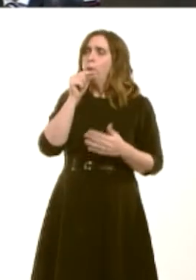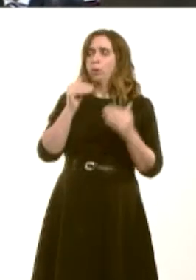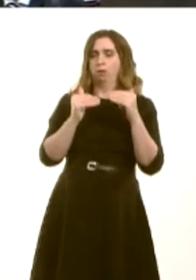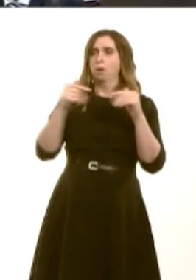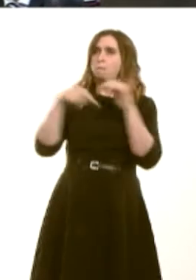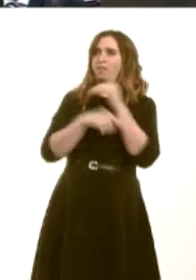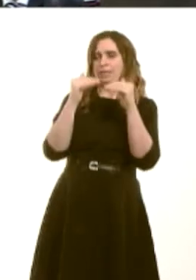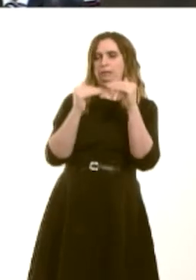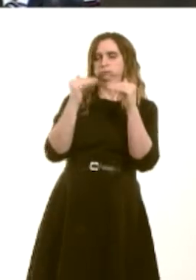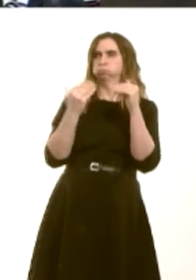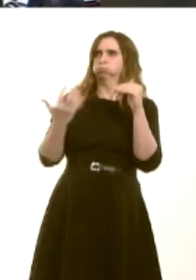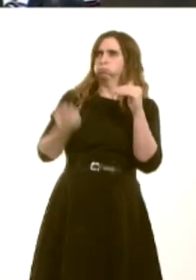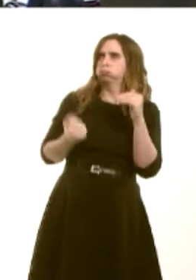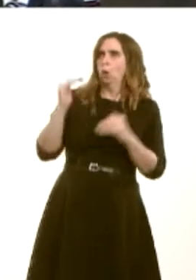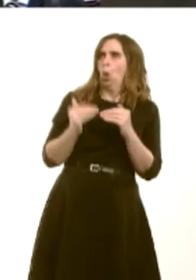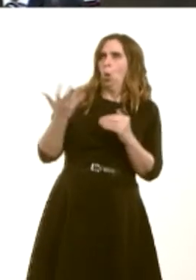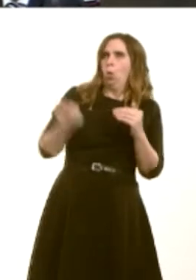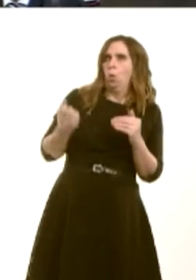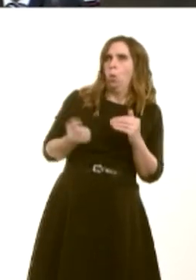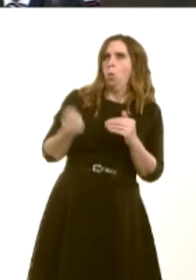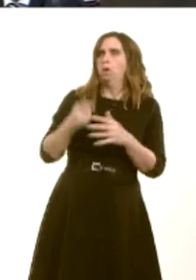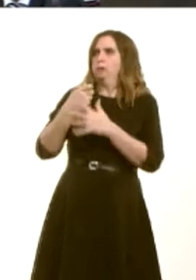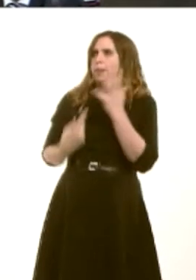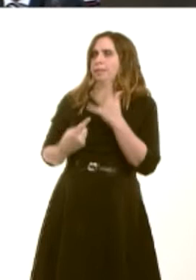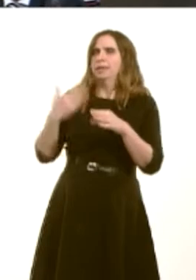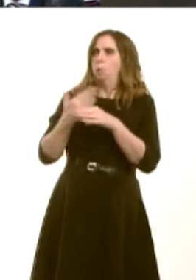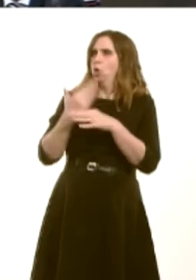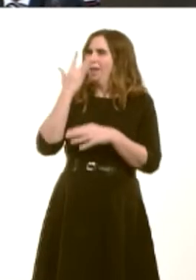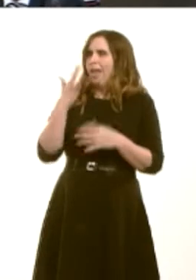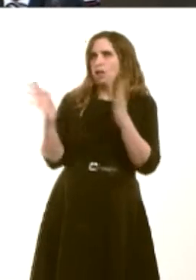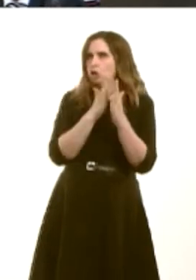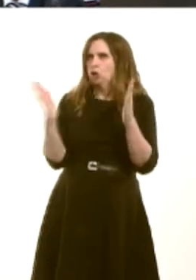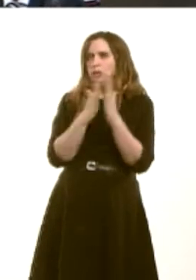households much harder than others. Joyce Watson: Thank you for that answer, First